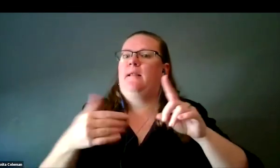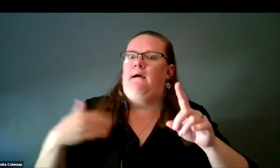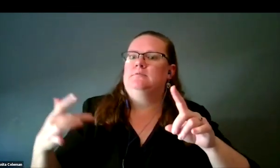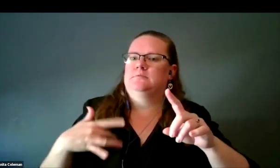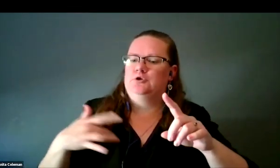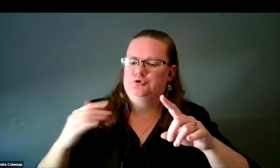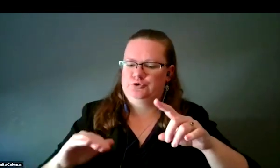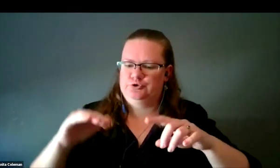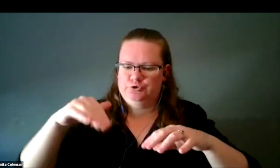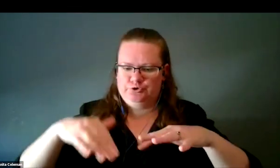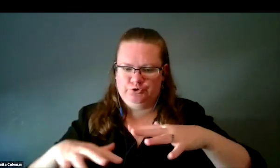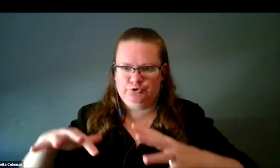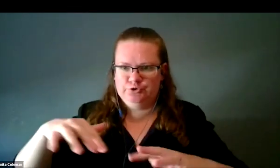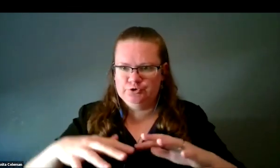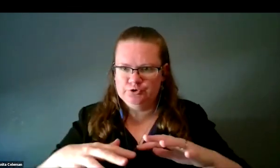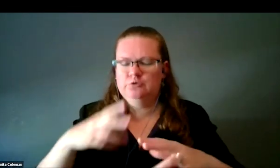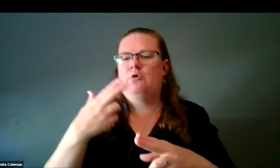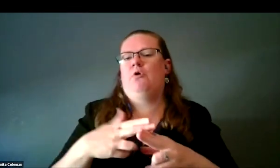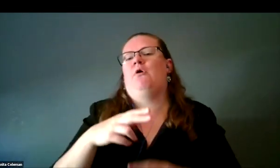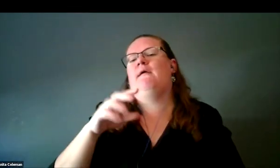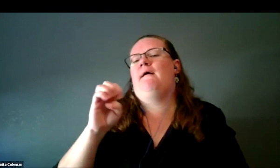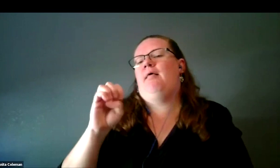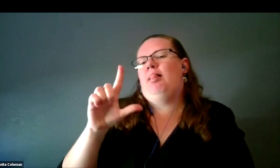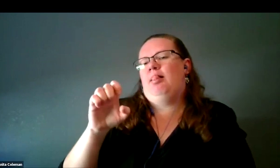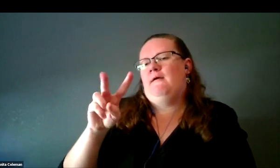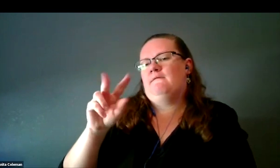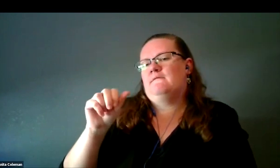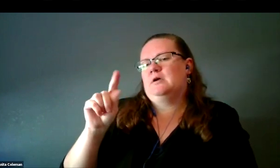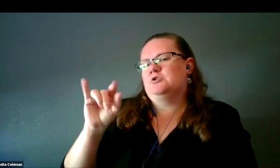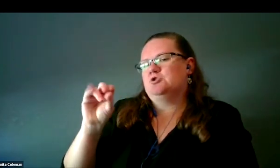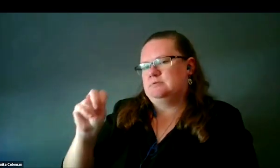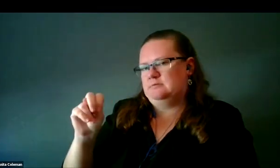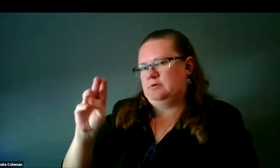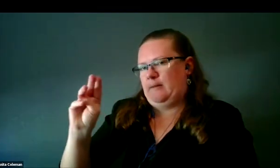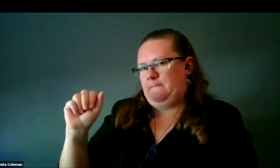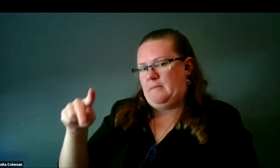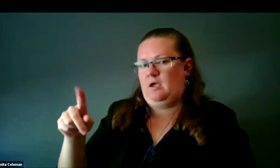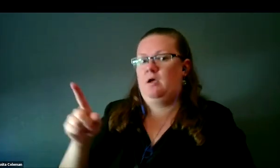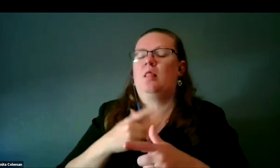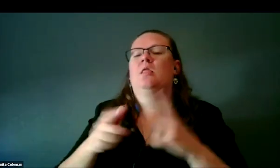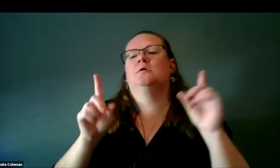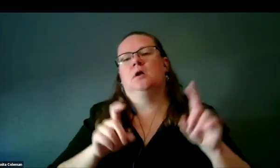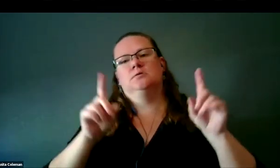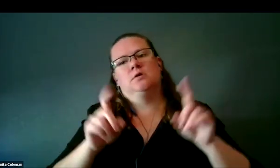We called those texture maps and elevation maps. Then testing. We tested, tested, tested.